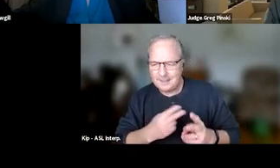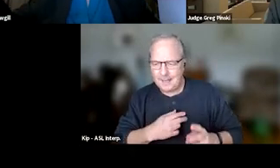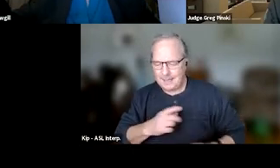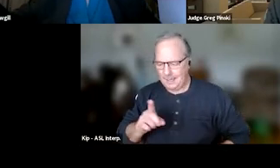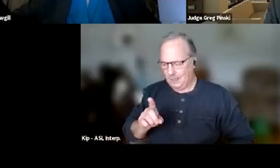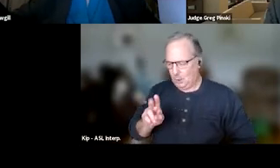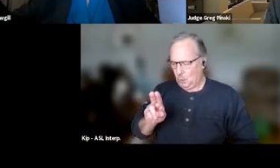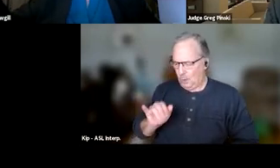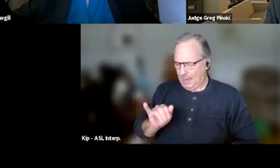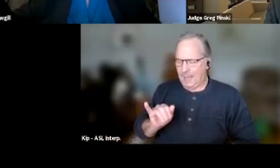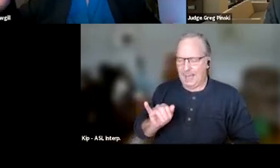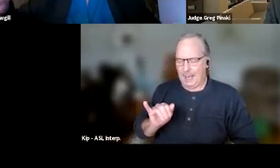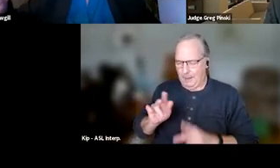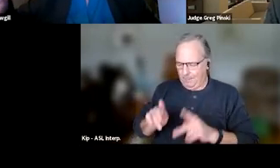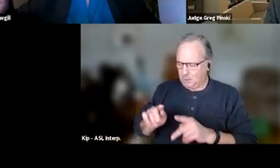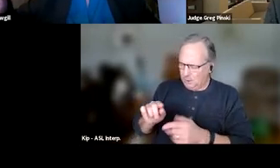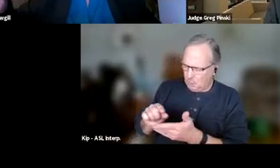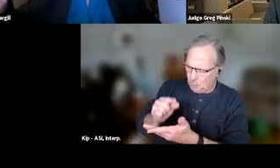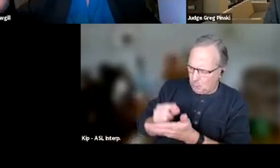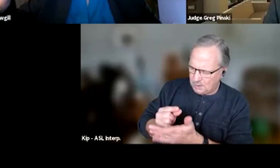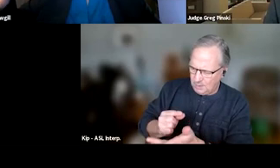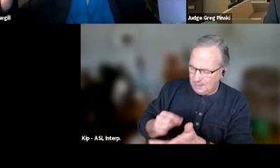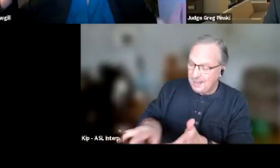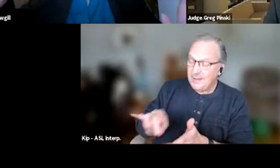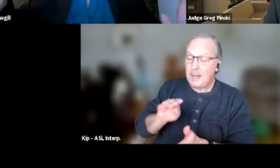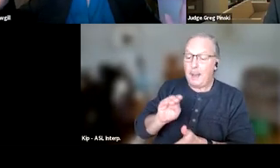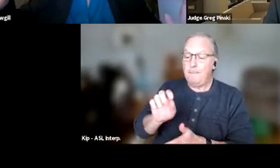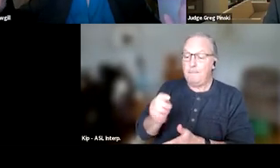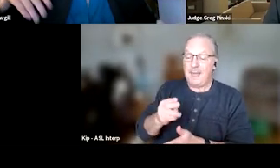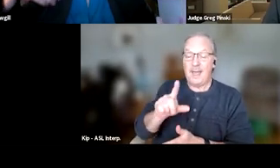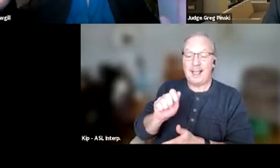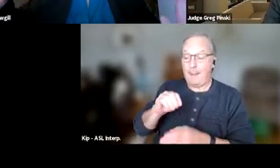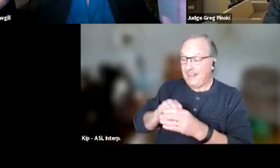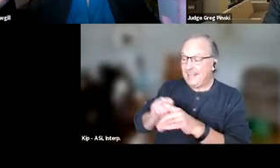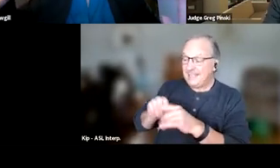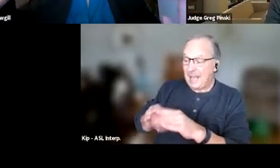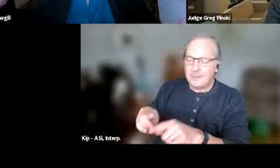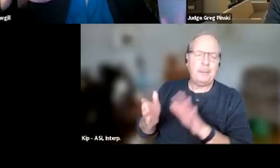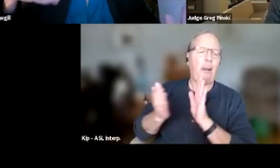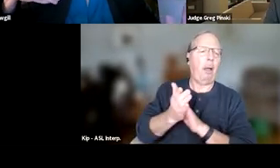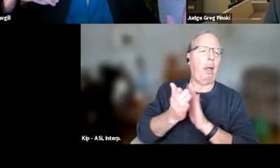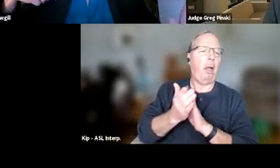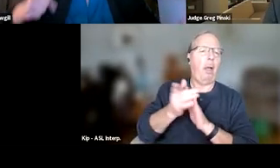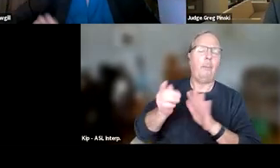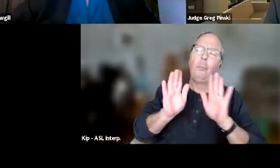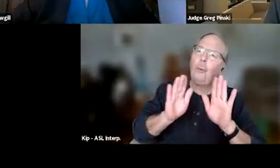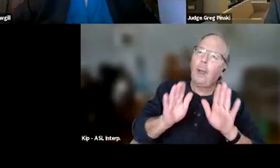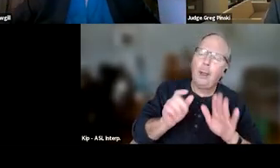who was about to graduate, and they found a meth lab at his house. So they had been clapping and telling him how great he was, but he had actually been selling drugs.